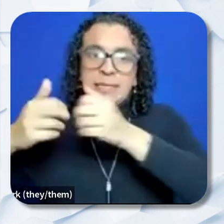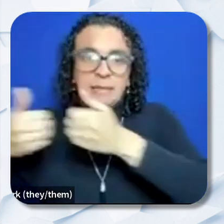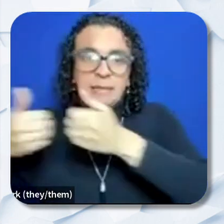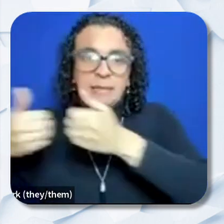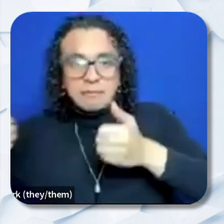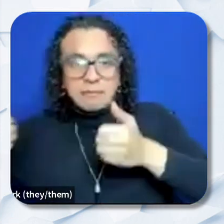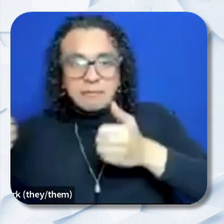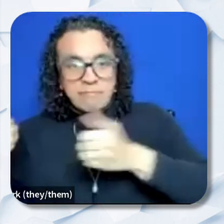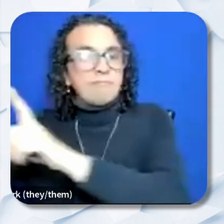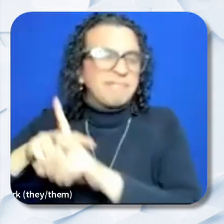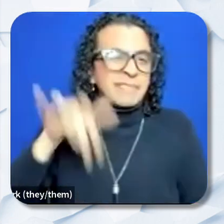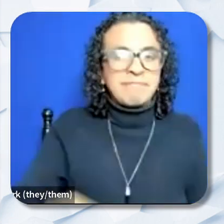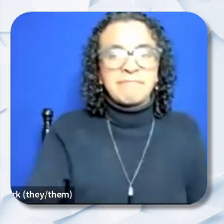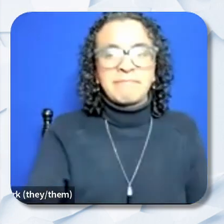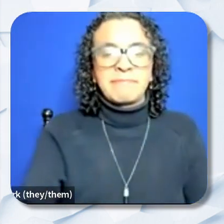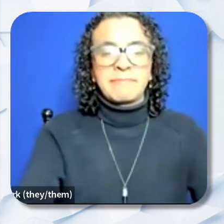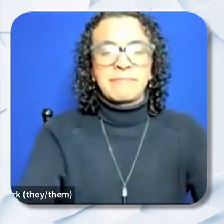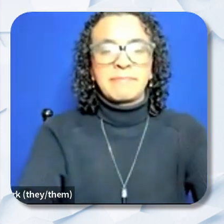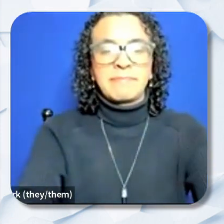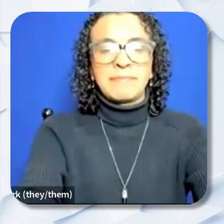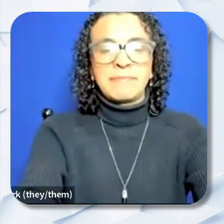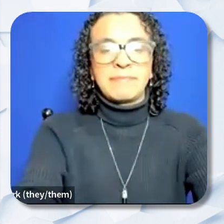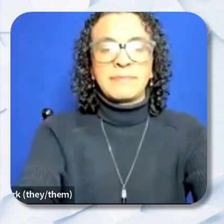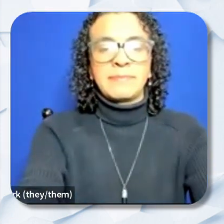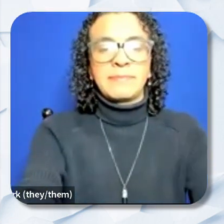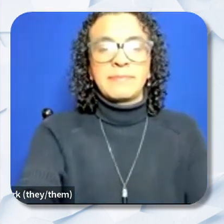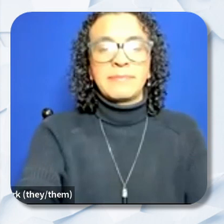Yes Julie, you can submit separate applications for 2 lead areas.